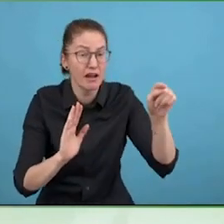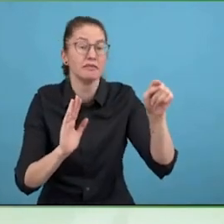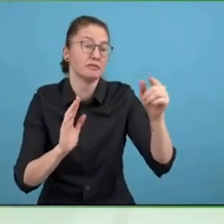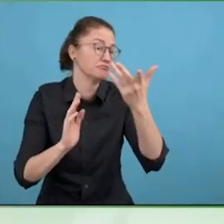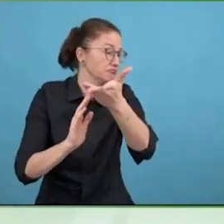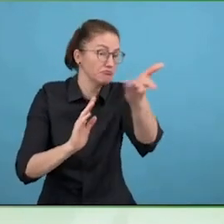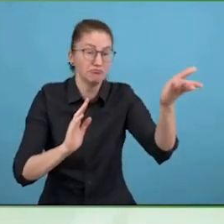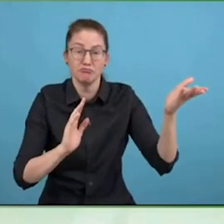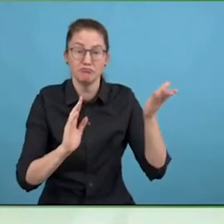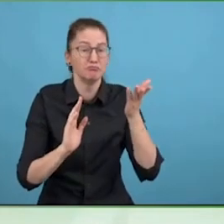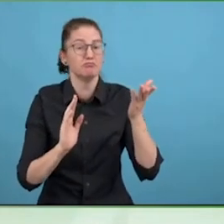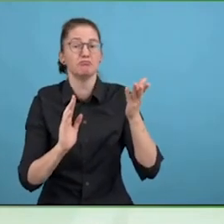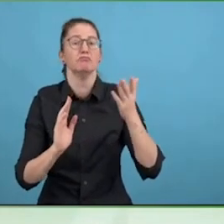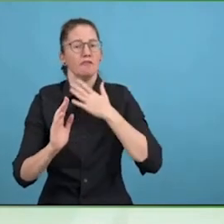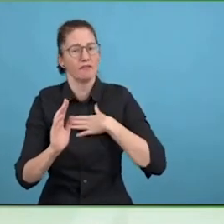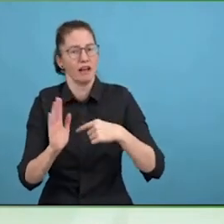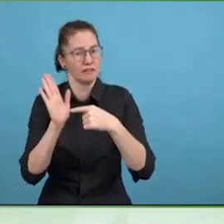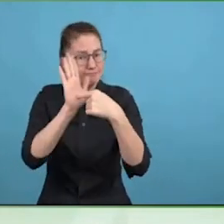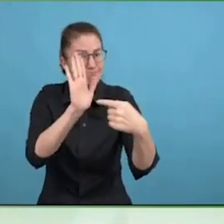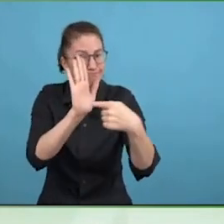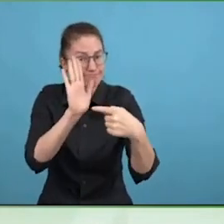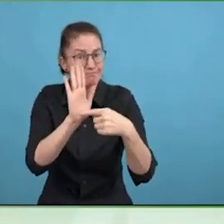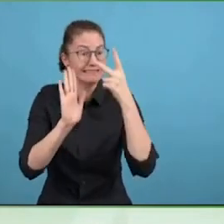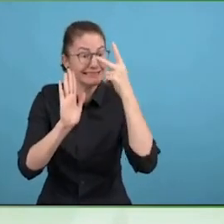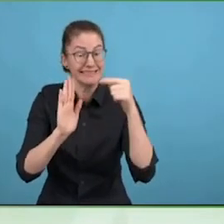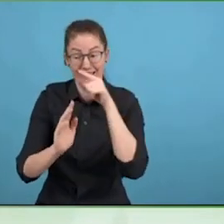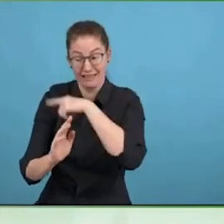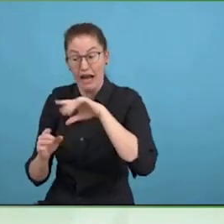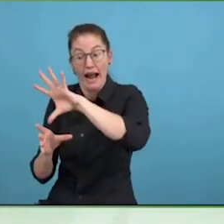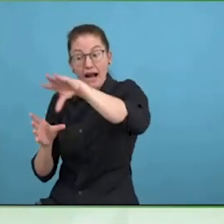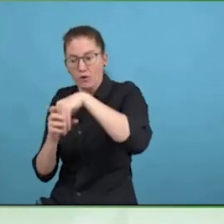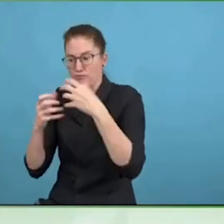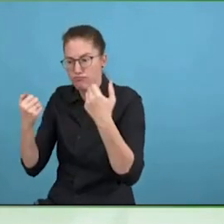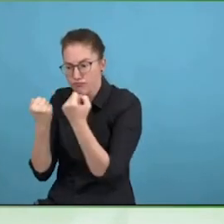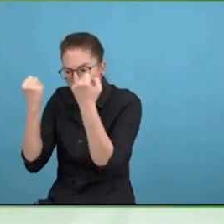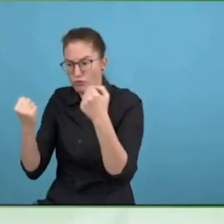So I am the global head of accessibility and inclusion and I were a couple of hats.